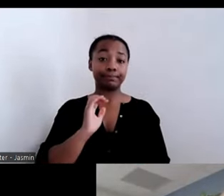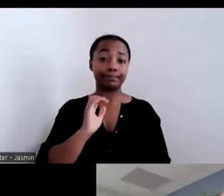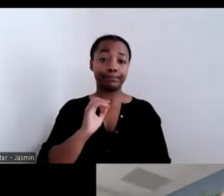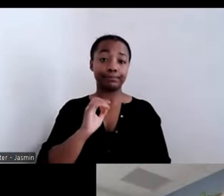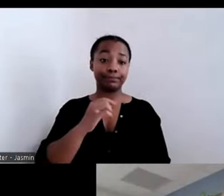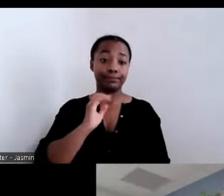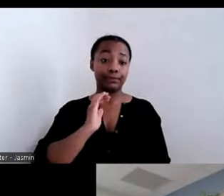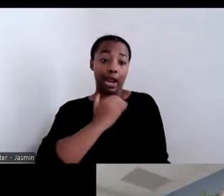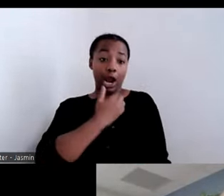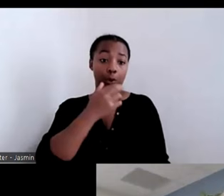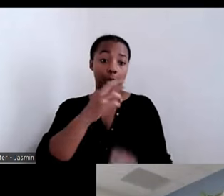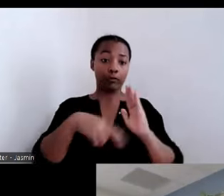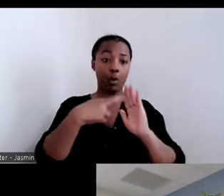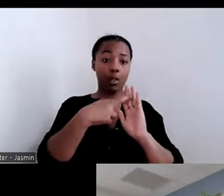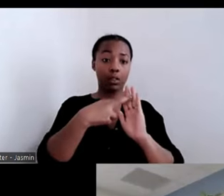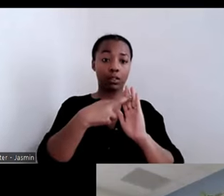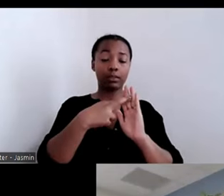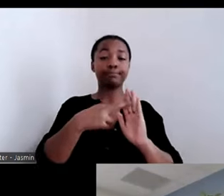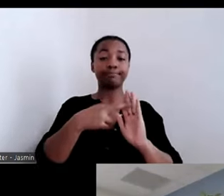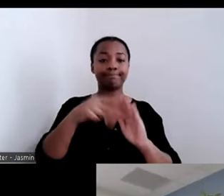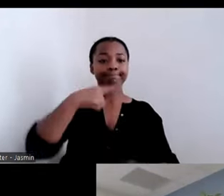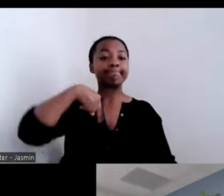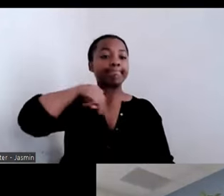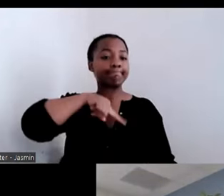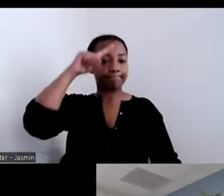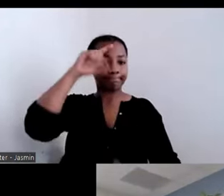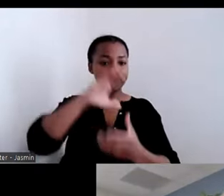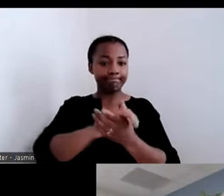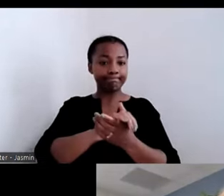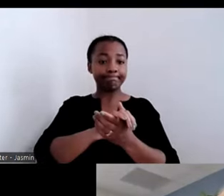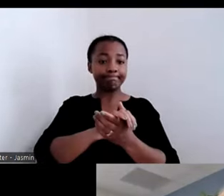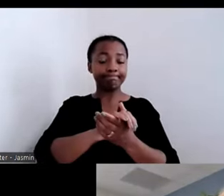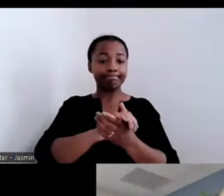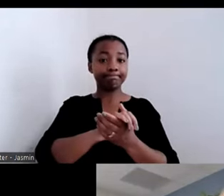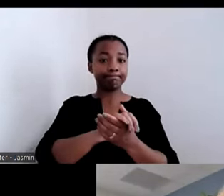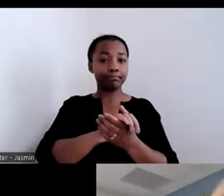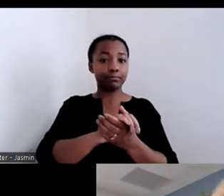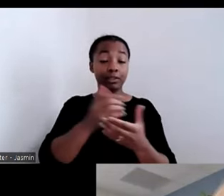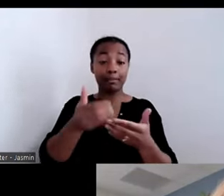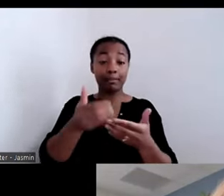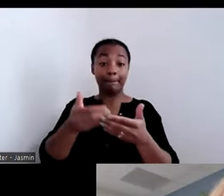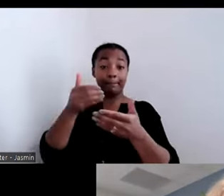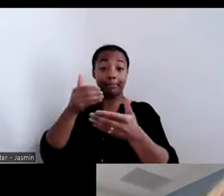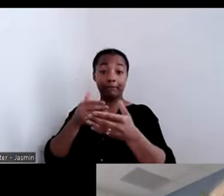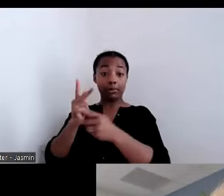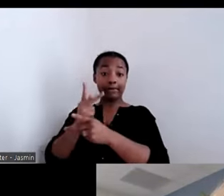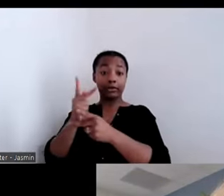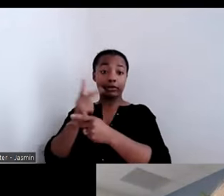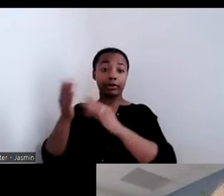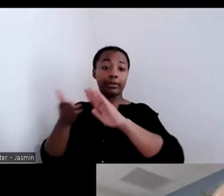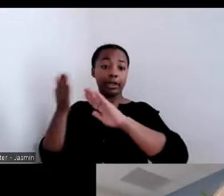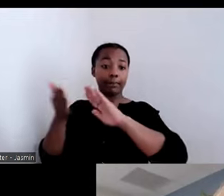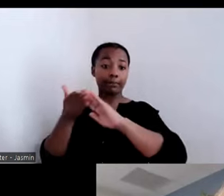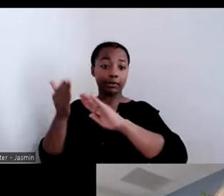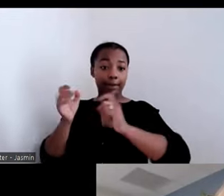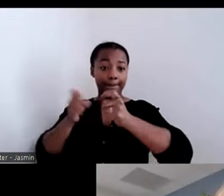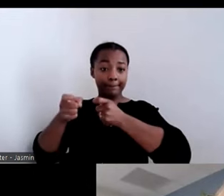believed before we figured out the operational managed-care logistics that housing is health care.